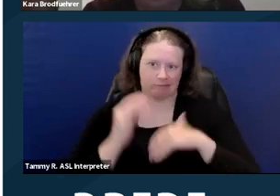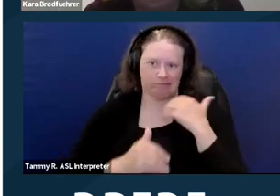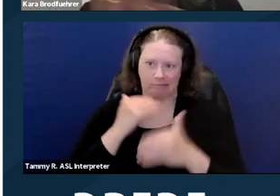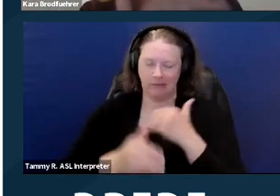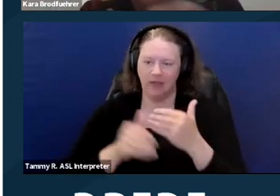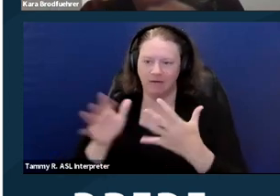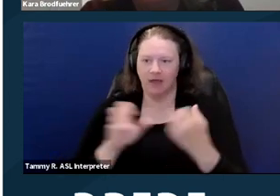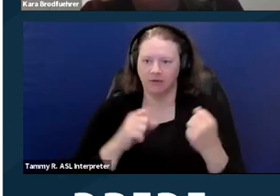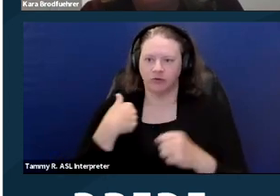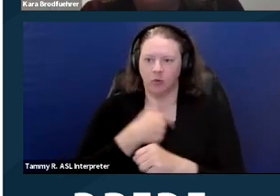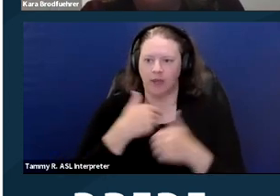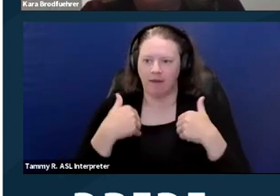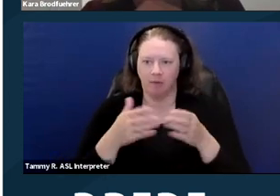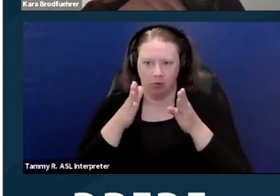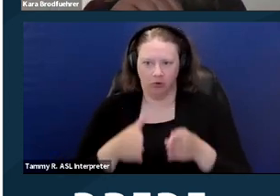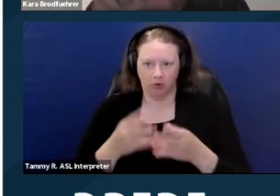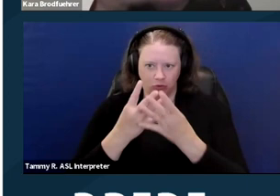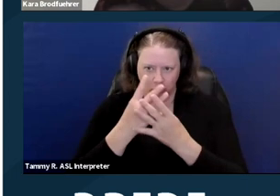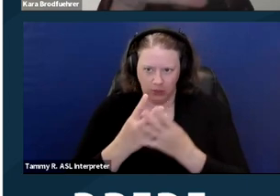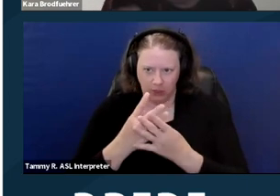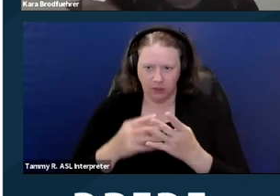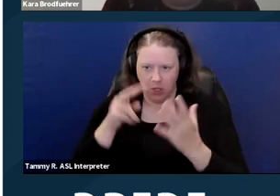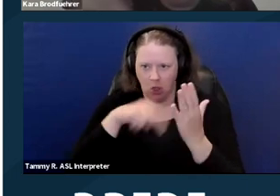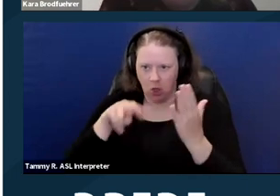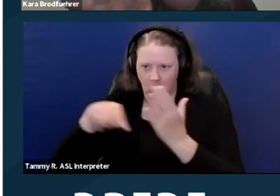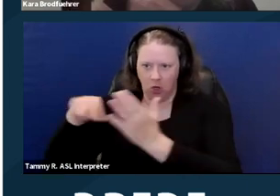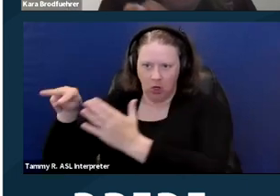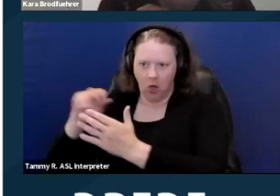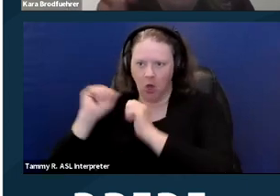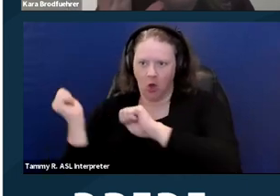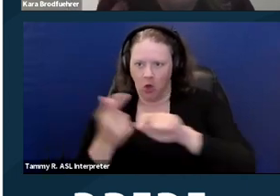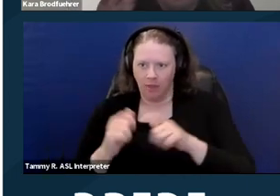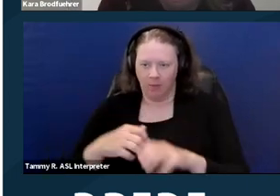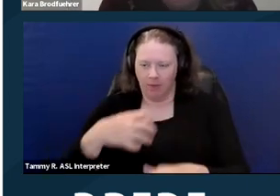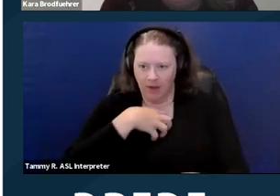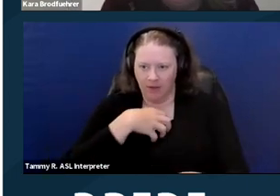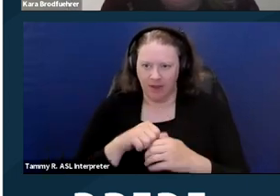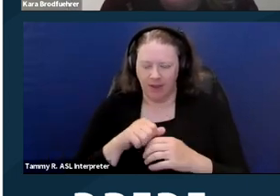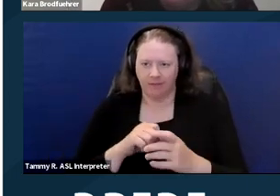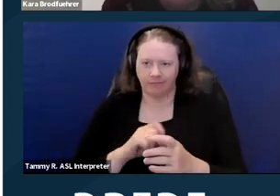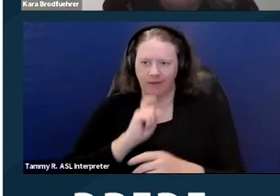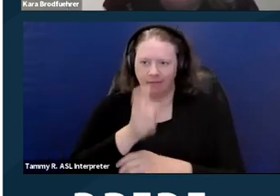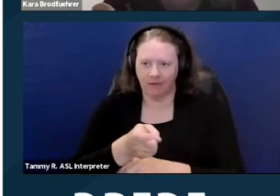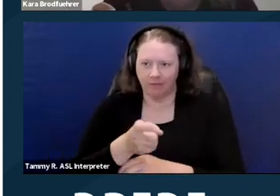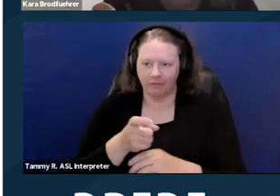who looks at all the complaints and kind of assigns them like a grade, and if they see that it involves an eviction or something